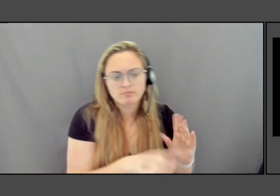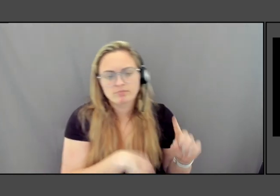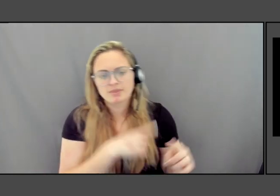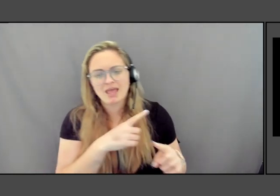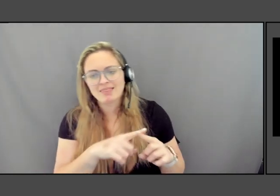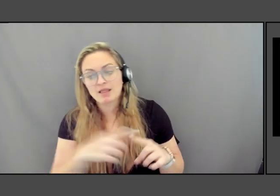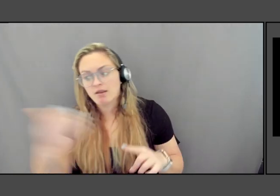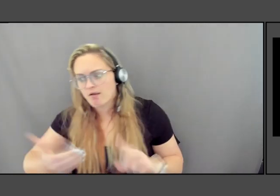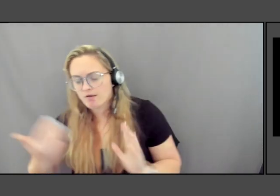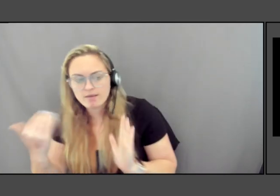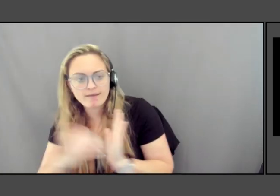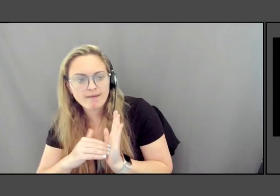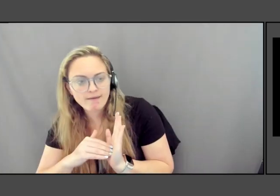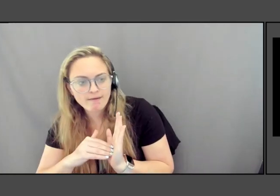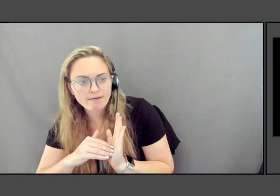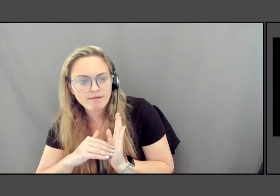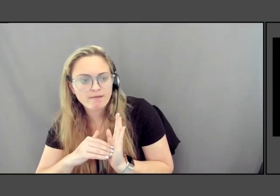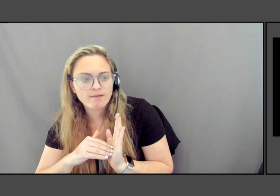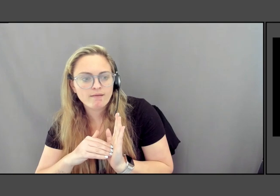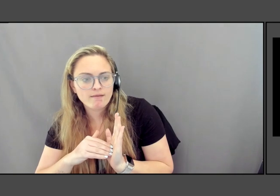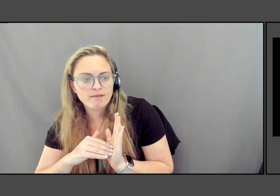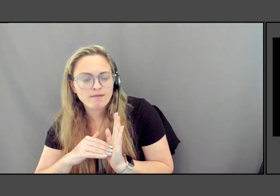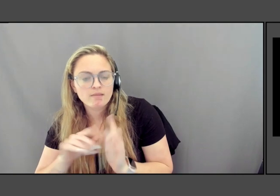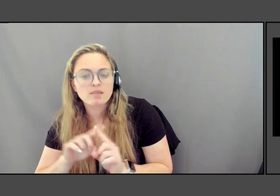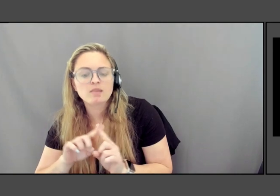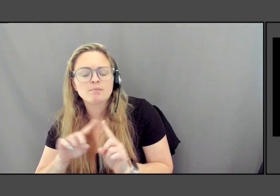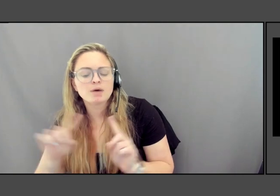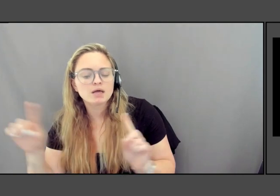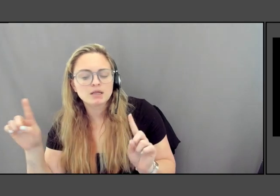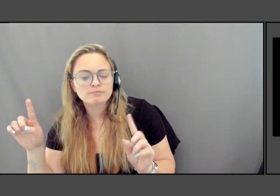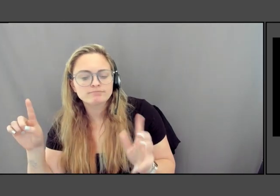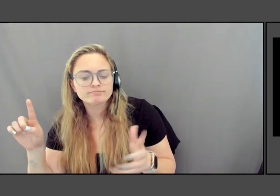But just I paralleling it